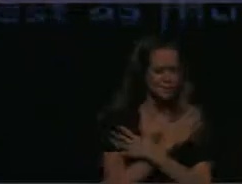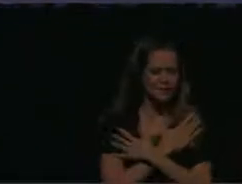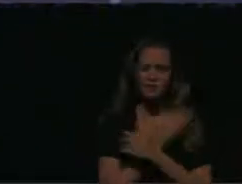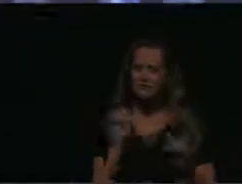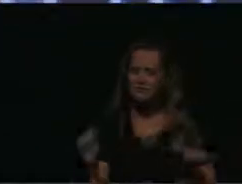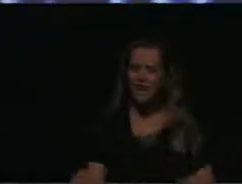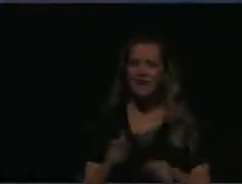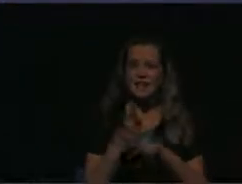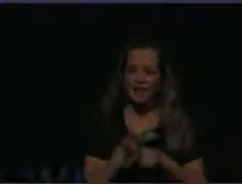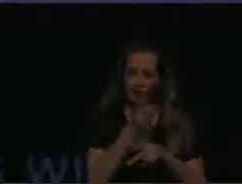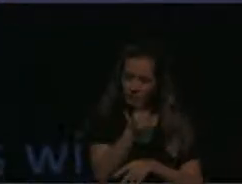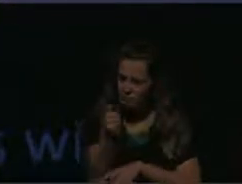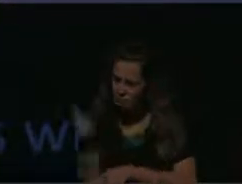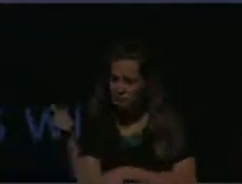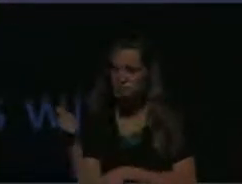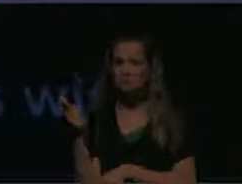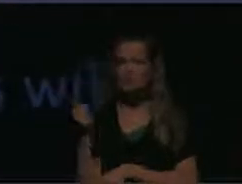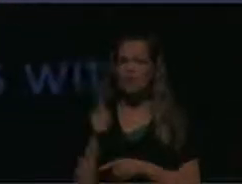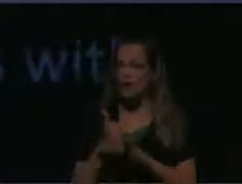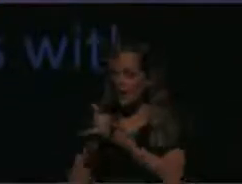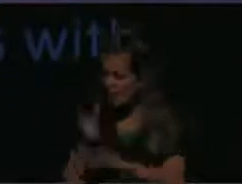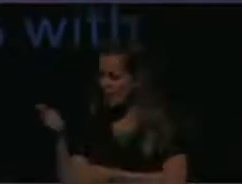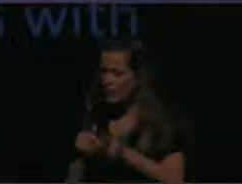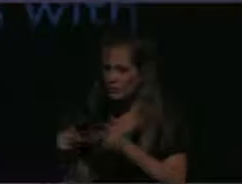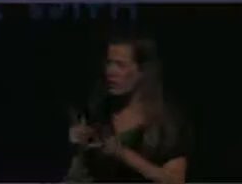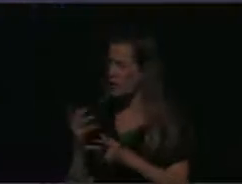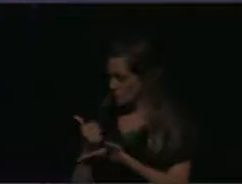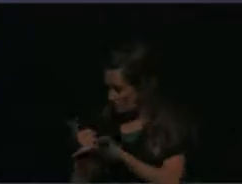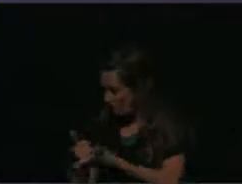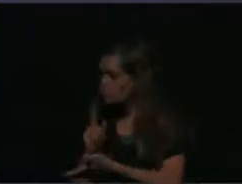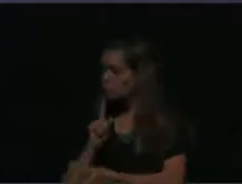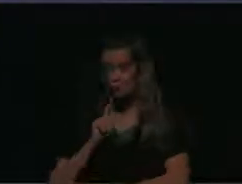ourselves and we extend care to others with consent. So those are the agreements